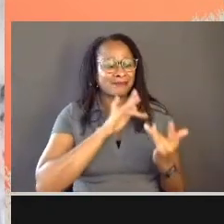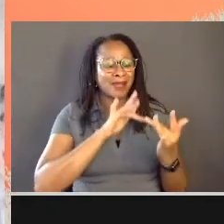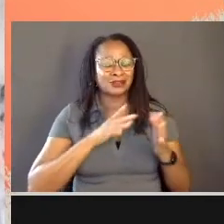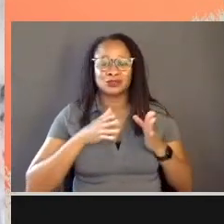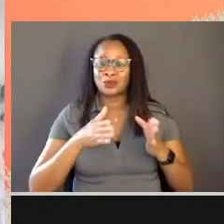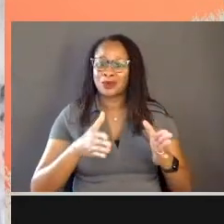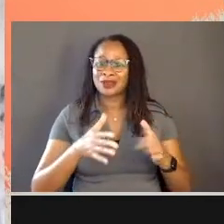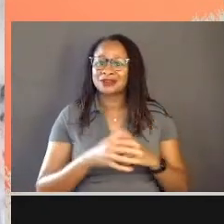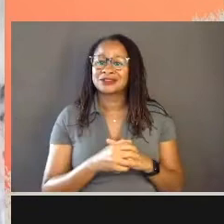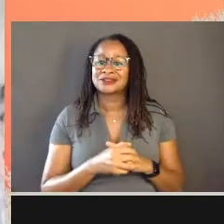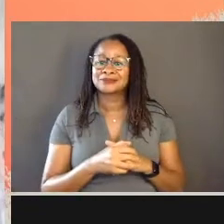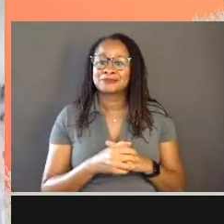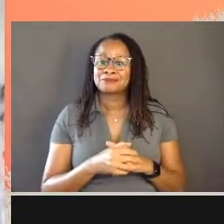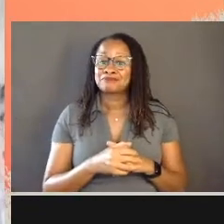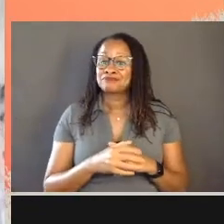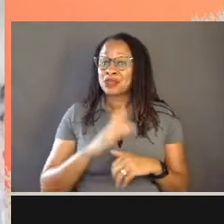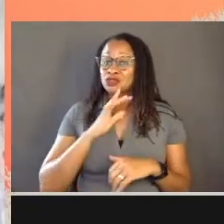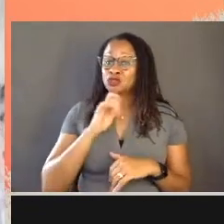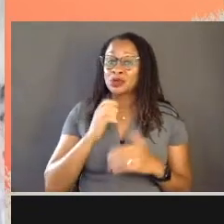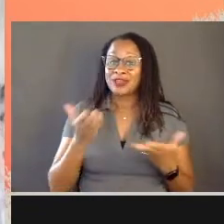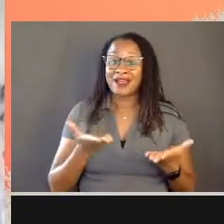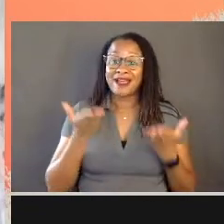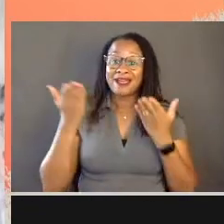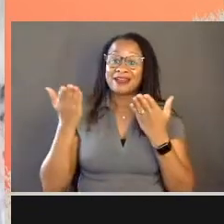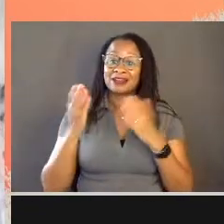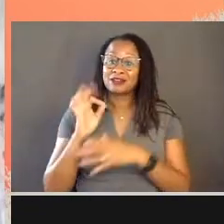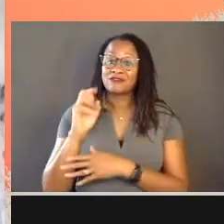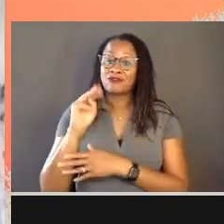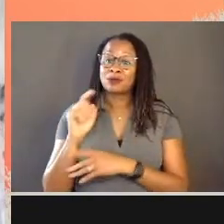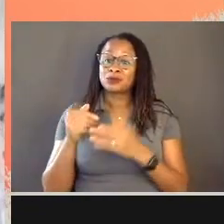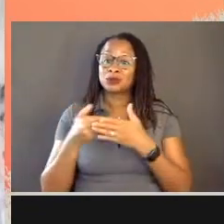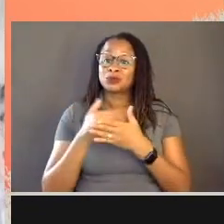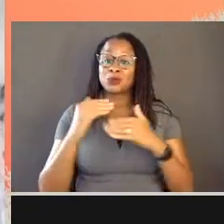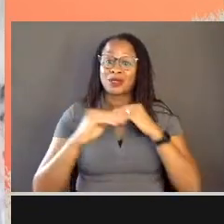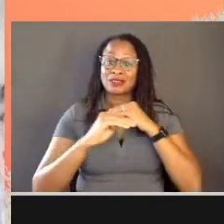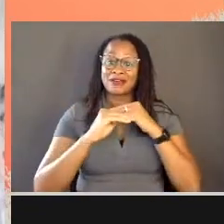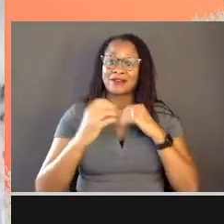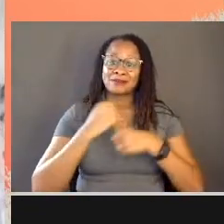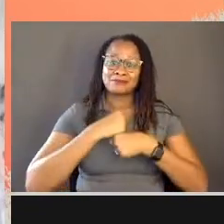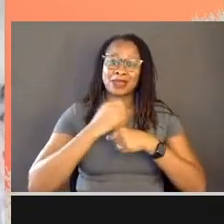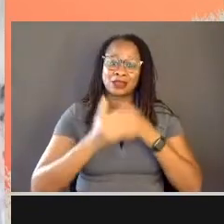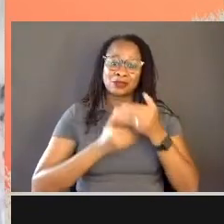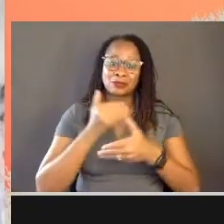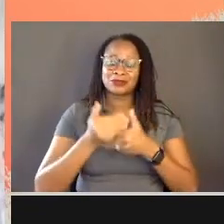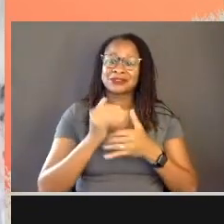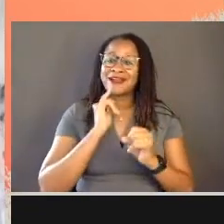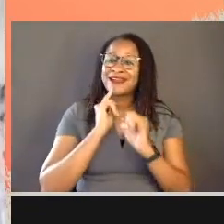and truly elevate the form to a new level and making the process of interviewing itself,